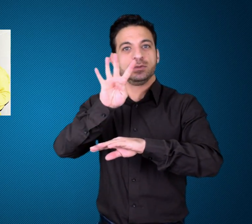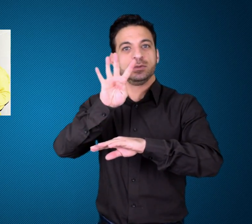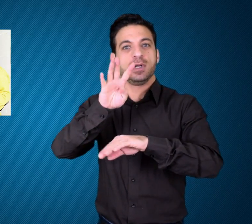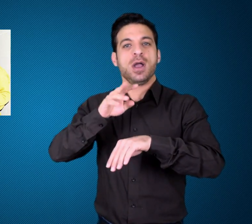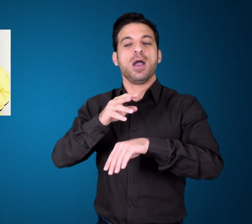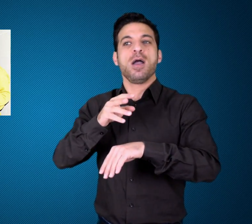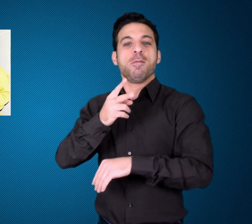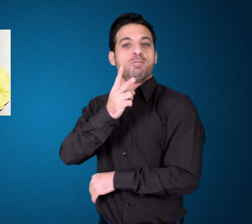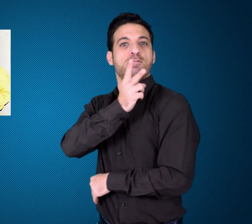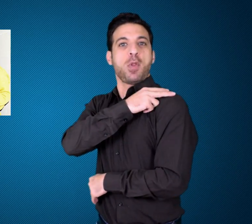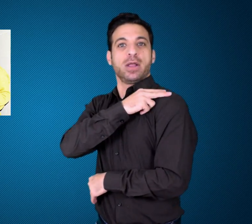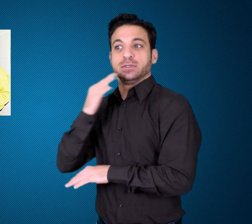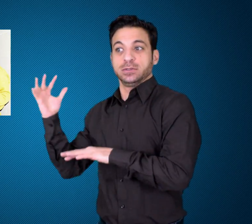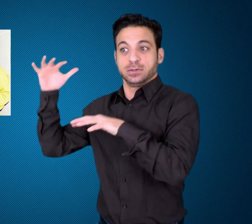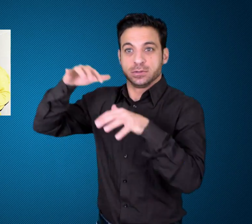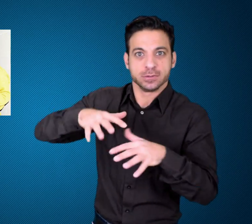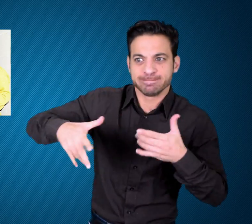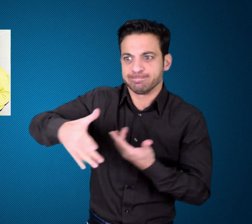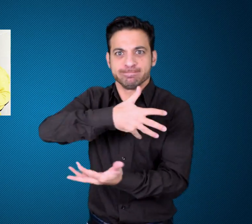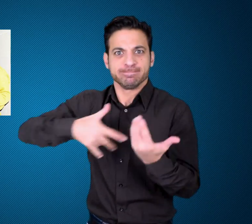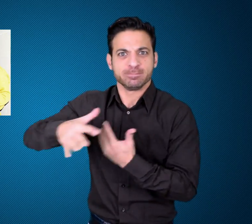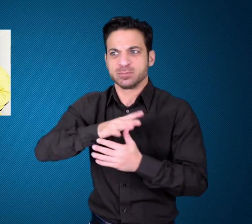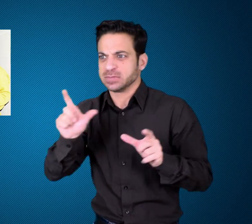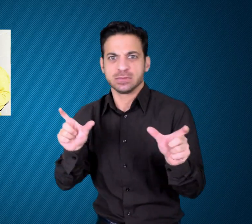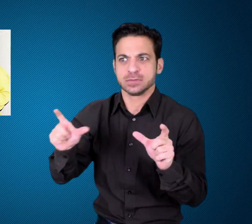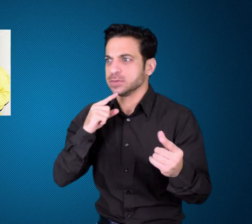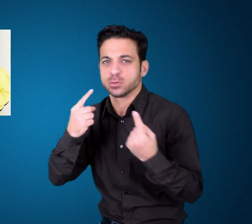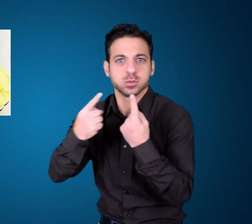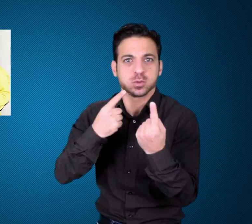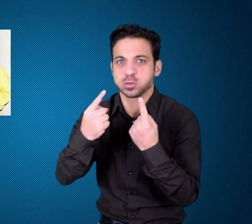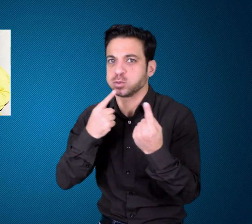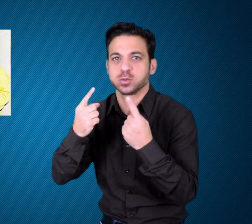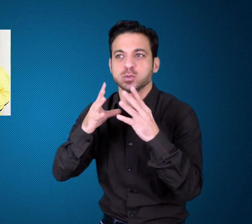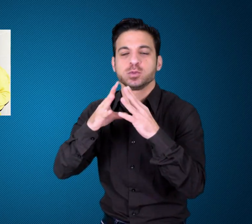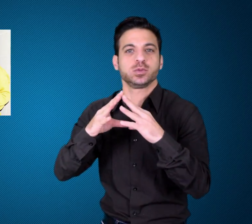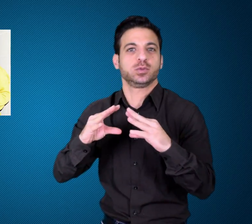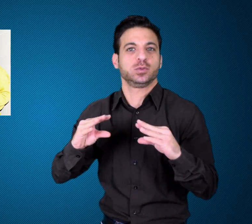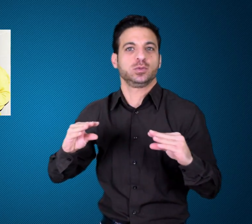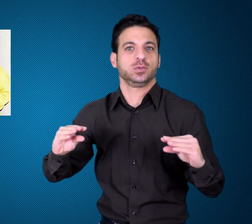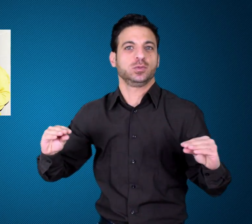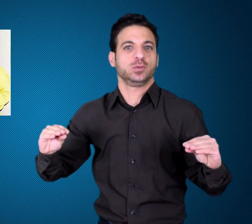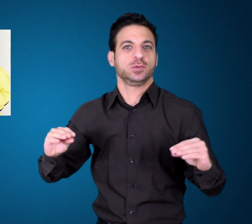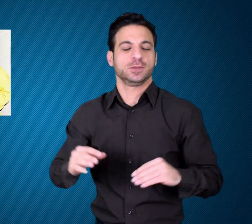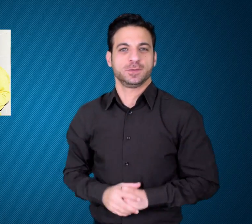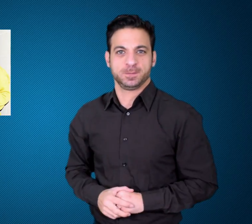after police intervened.